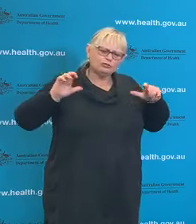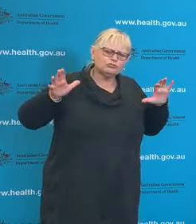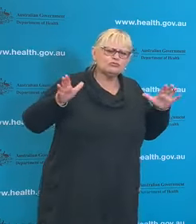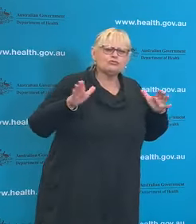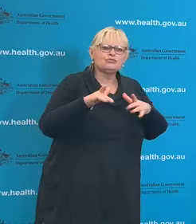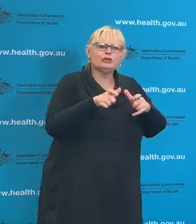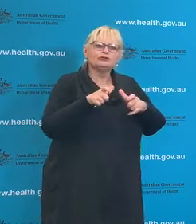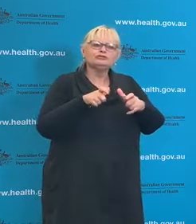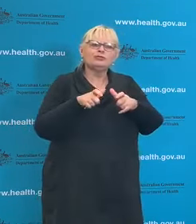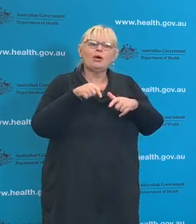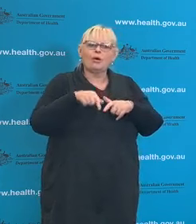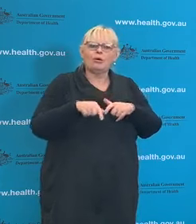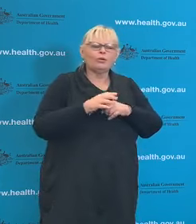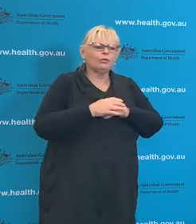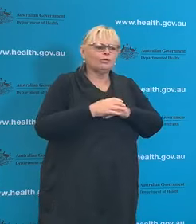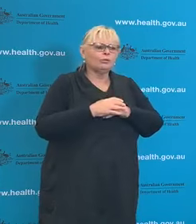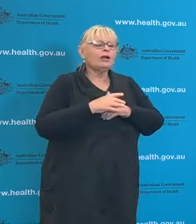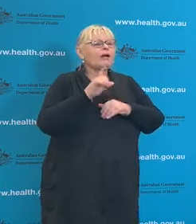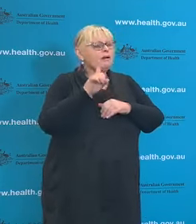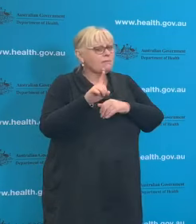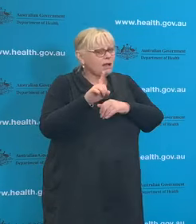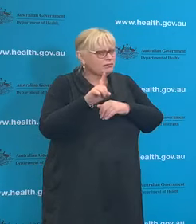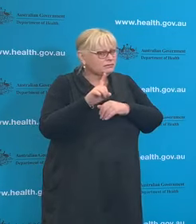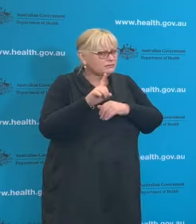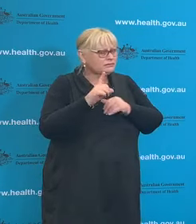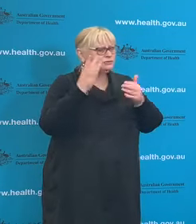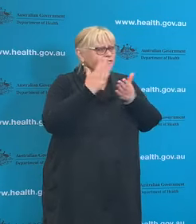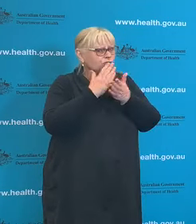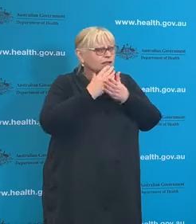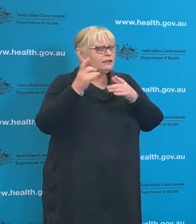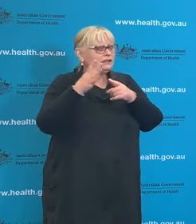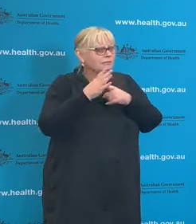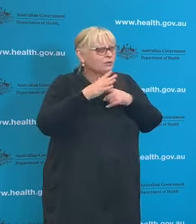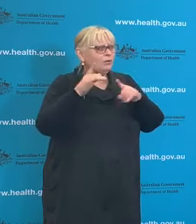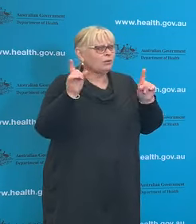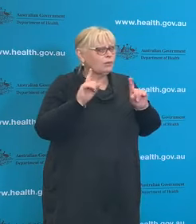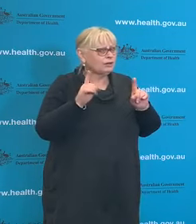this pandemic. But what's really important for us now is not to drop the